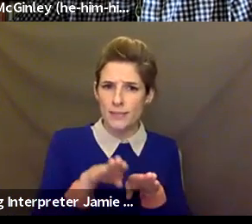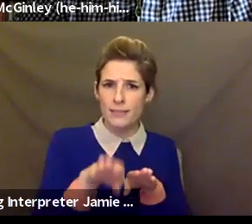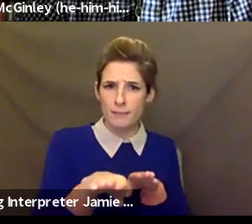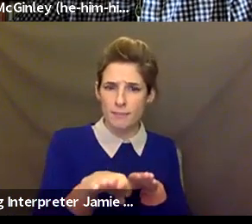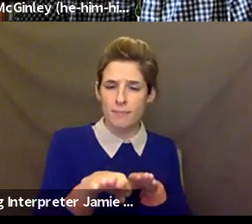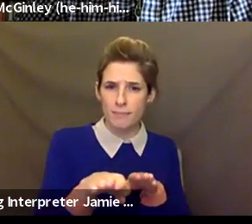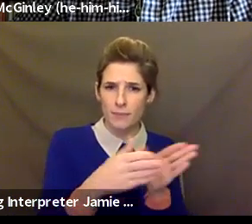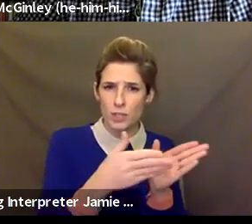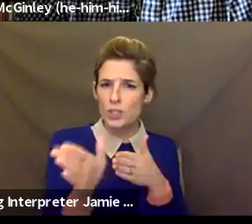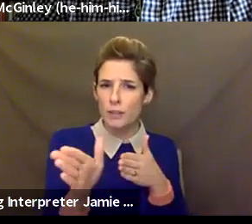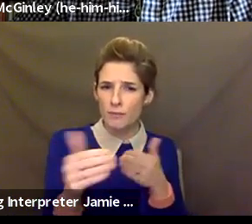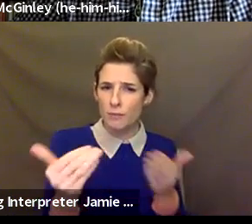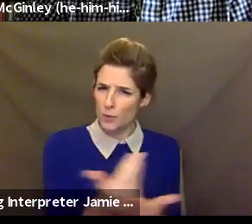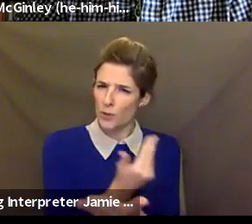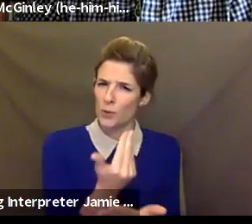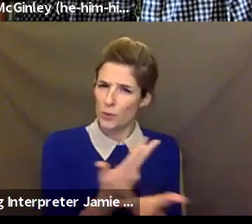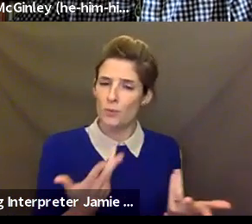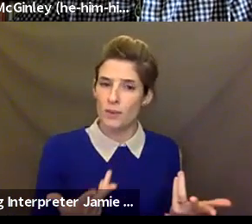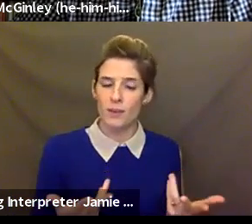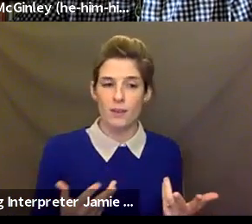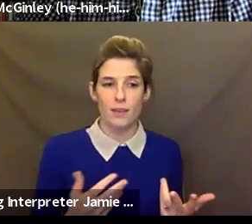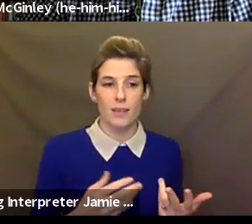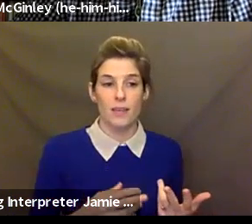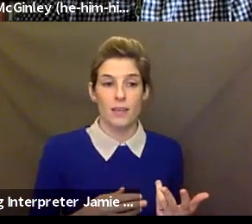You're thinking about teaching artistry, and how that's a